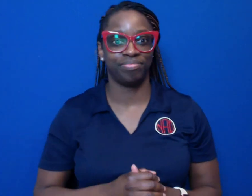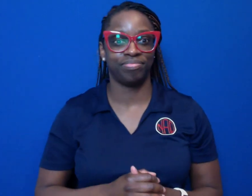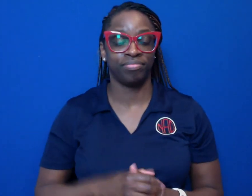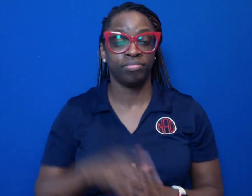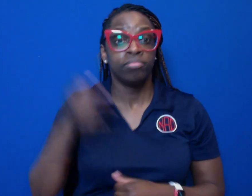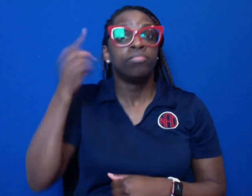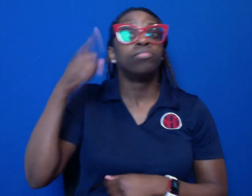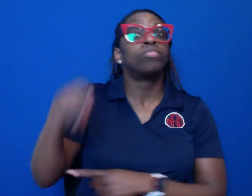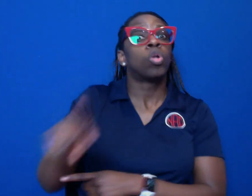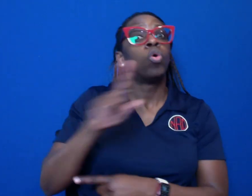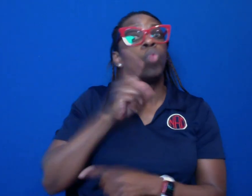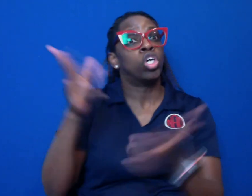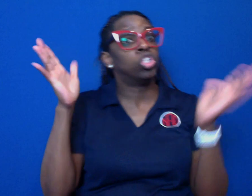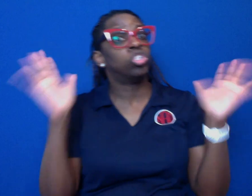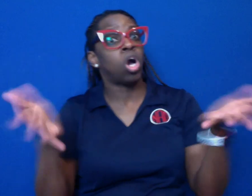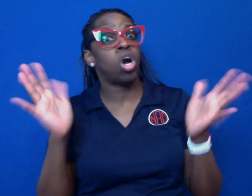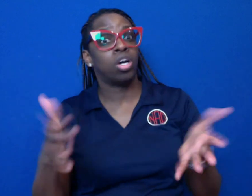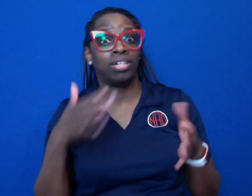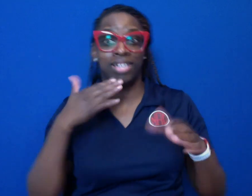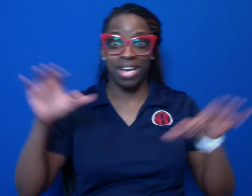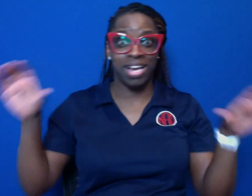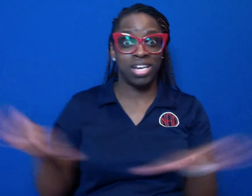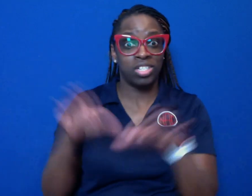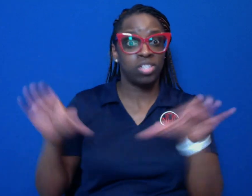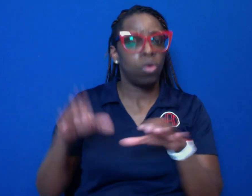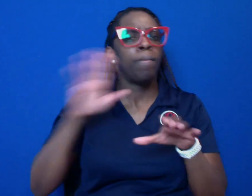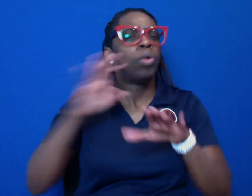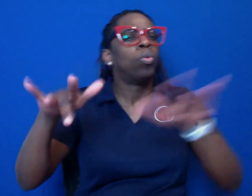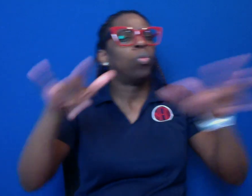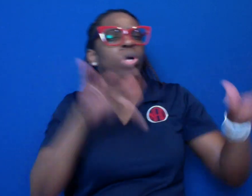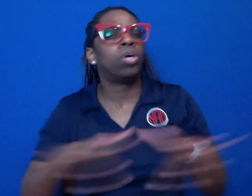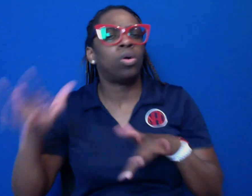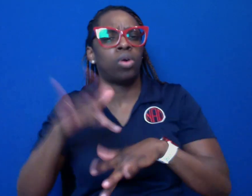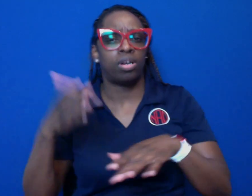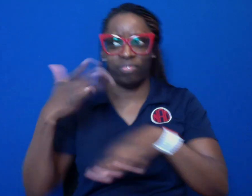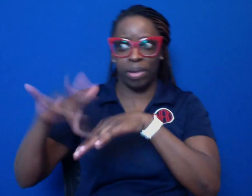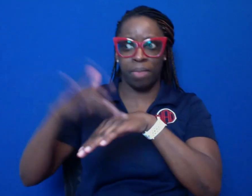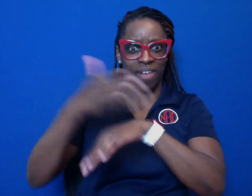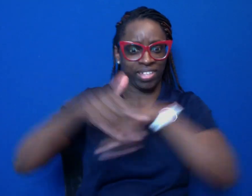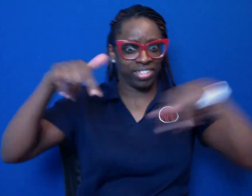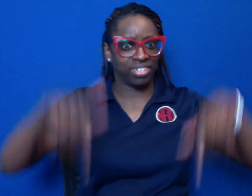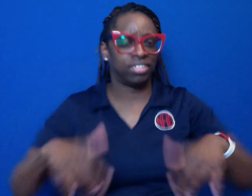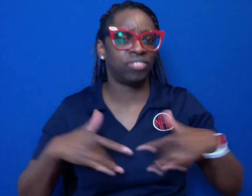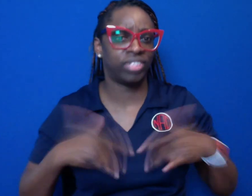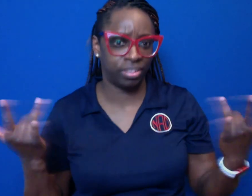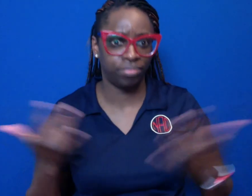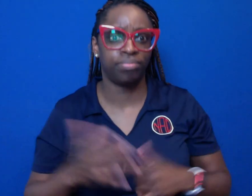The ‘Real Talk, Good Action’ webinar series will be recorded and made available online for anyone –